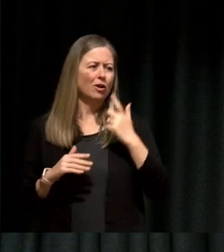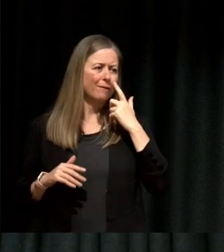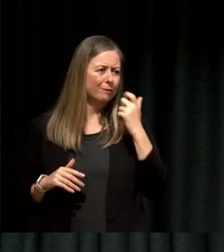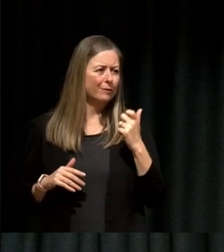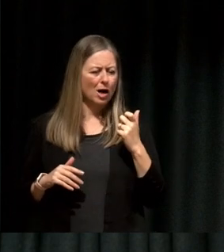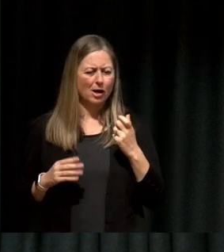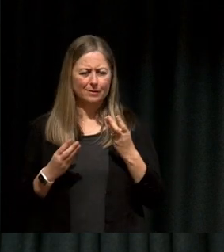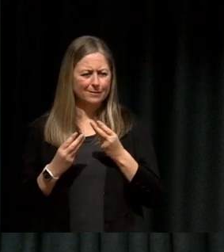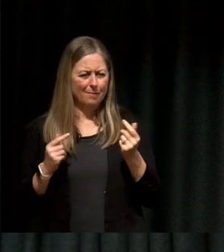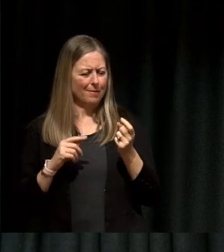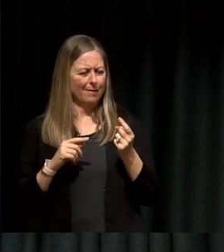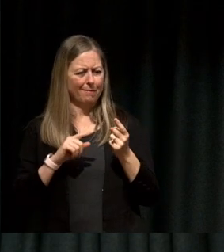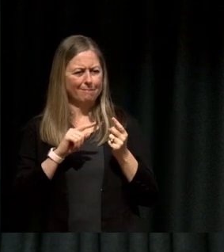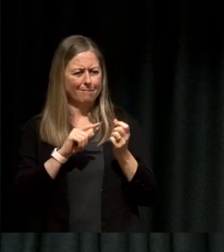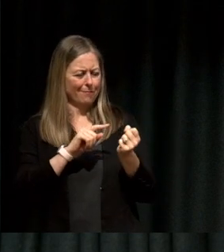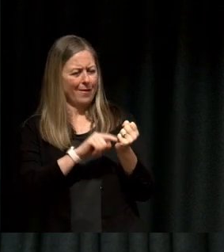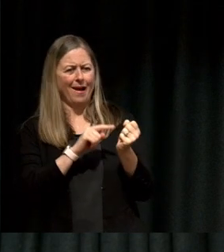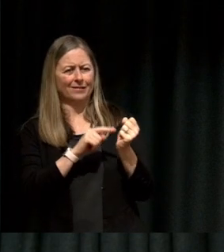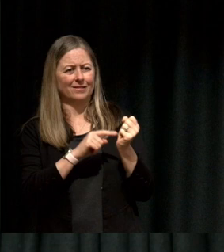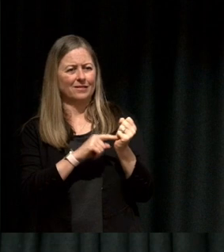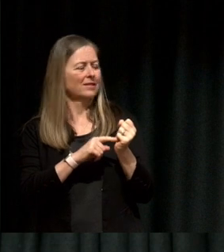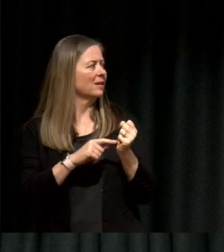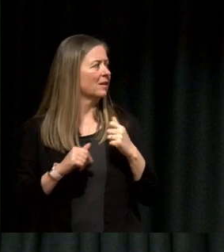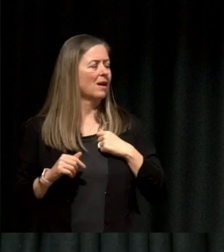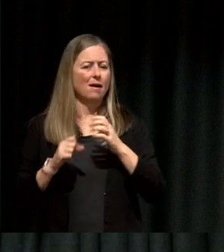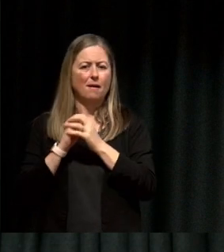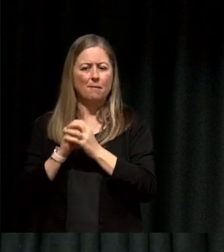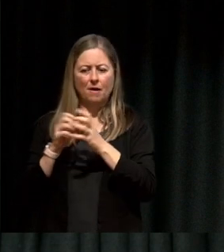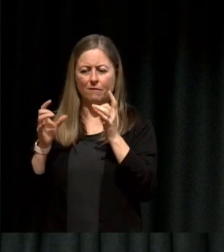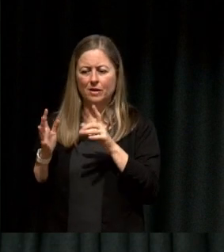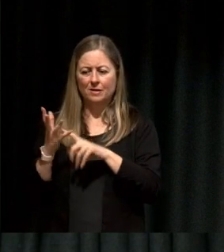this thing is- I mean a friend of mine is working on a startup that uses maggots to